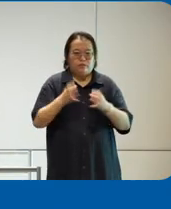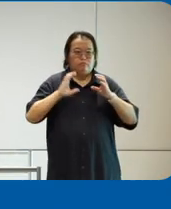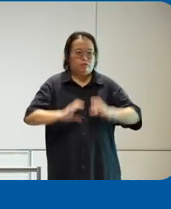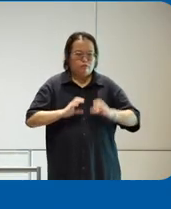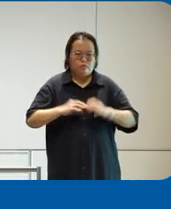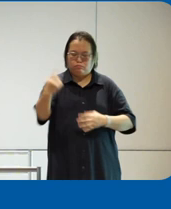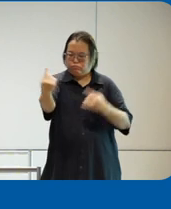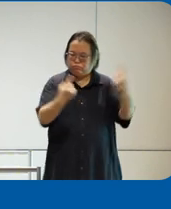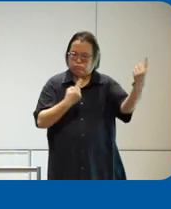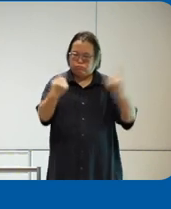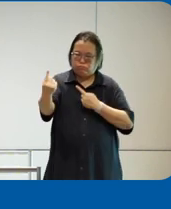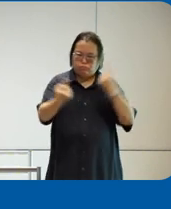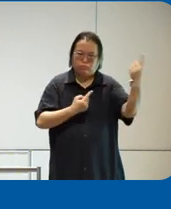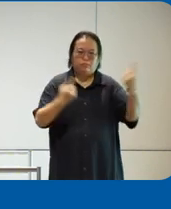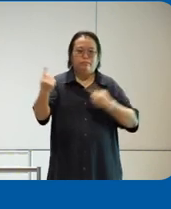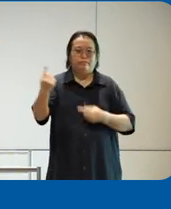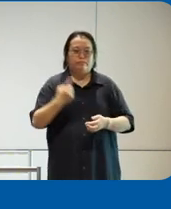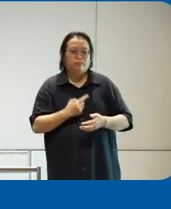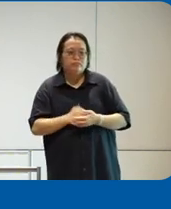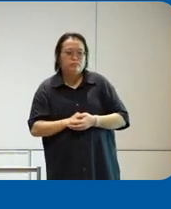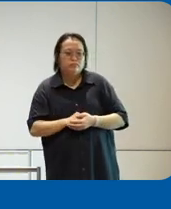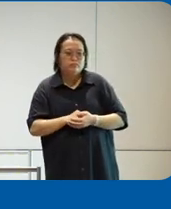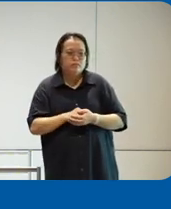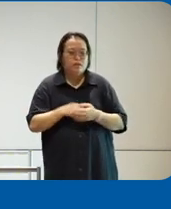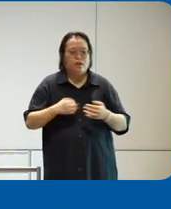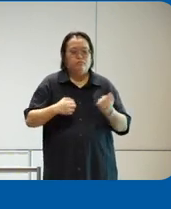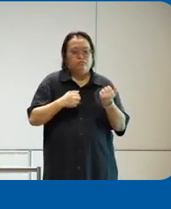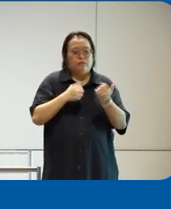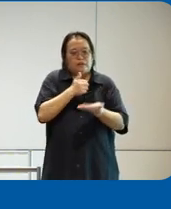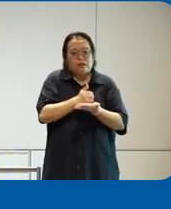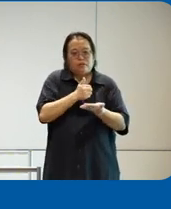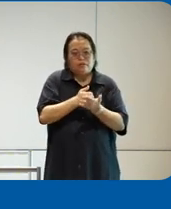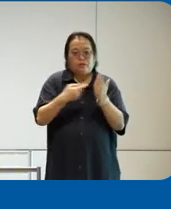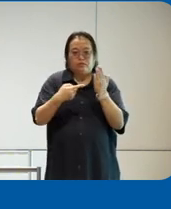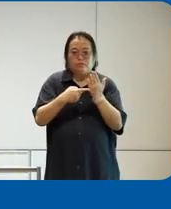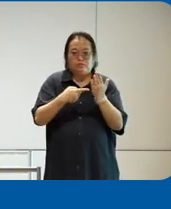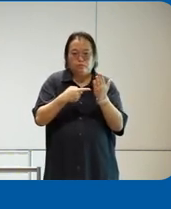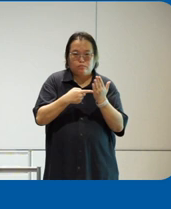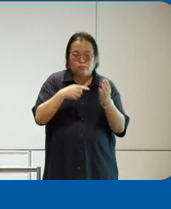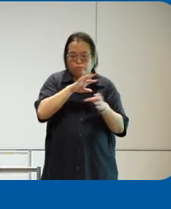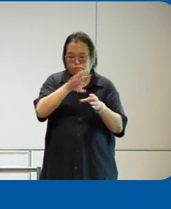us whether actually developing assist of tech or putting in accessibility into their Tech Will it